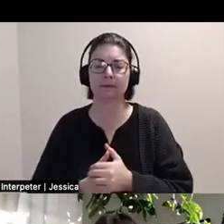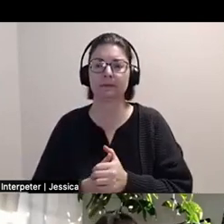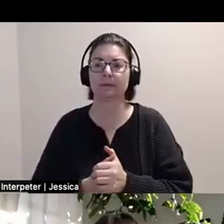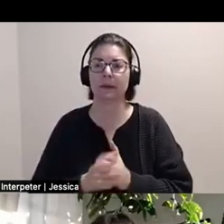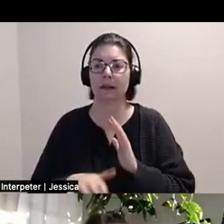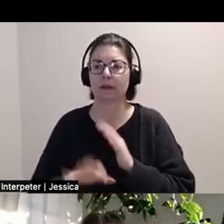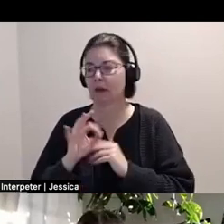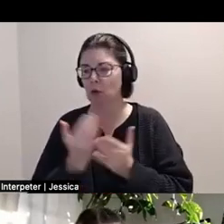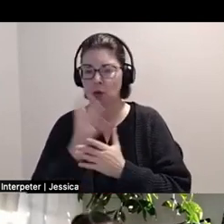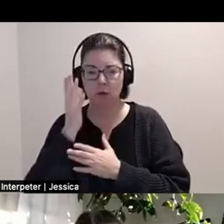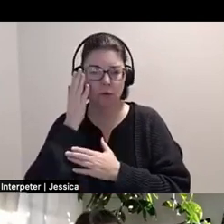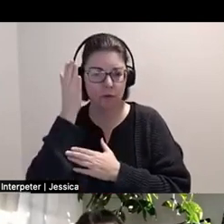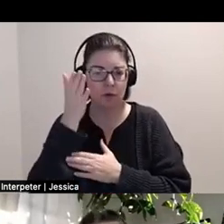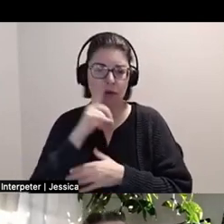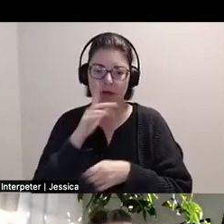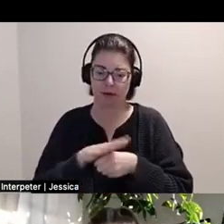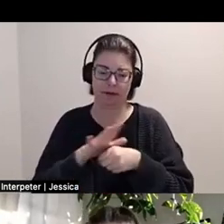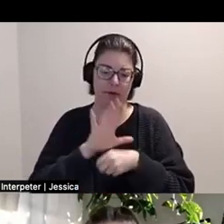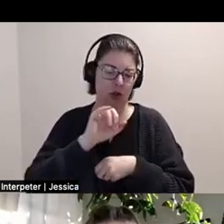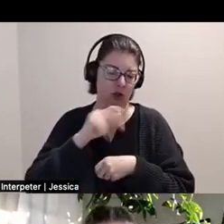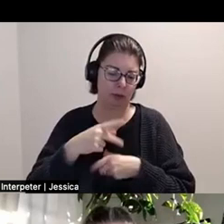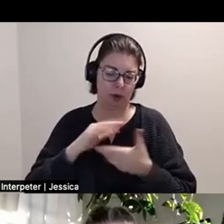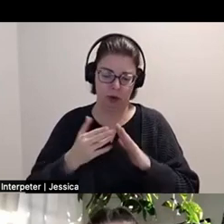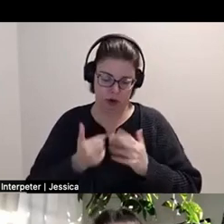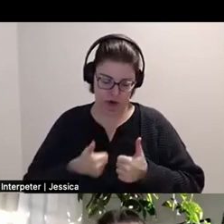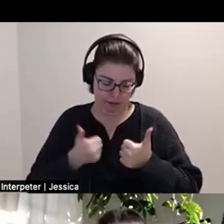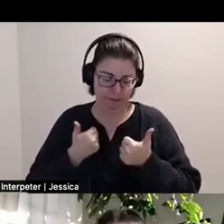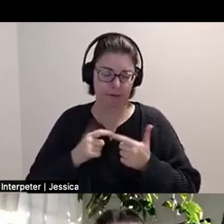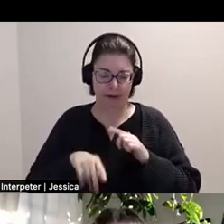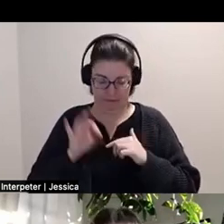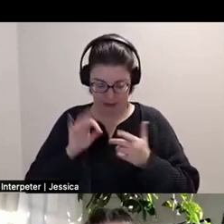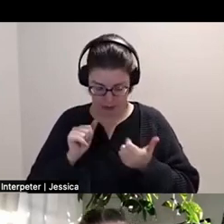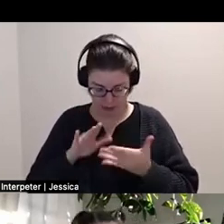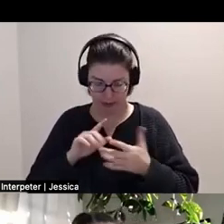where it's not enough for a crip community to survive but finding ways for us to radically thrive